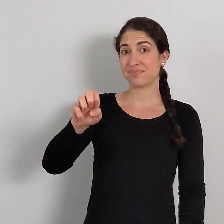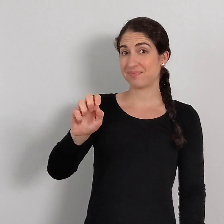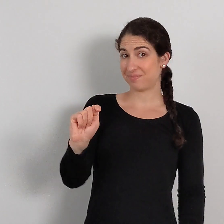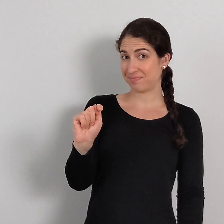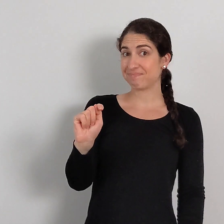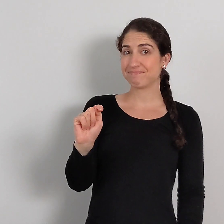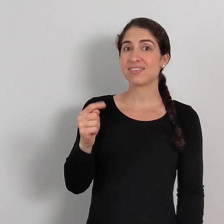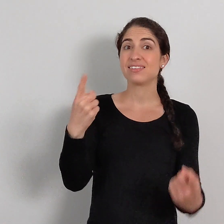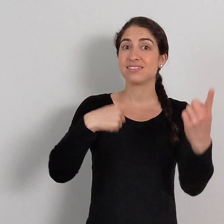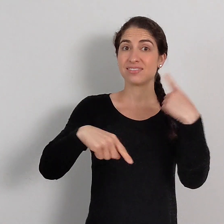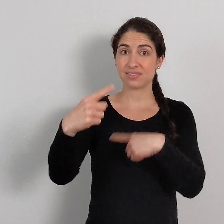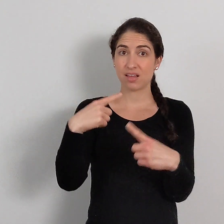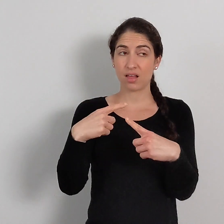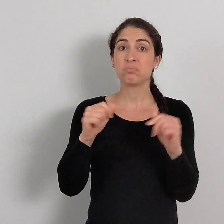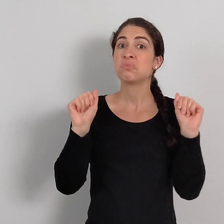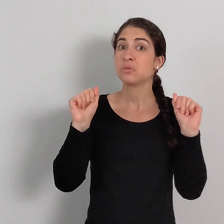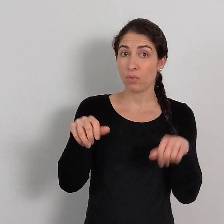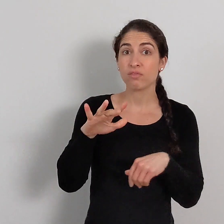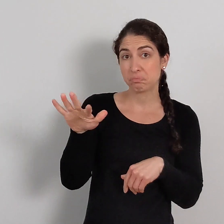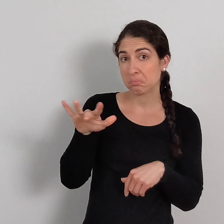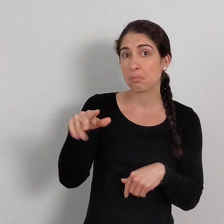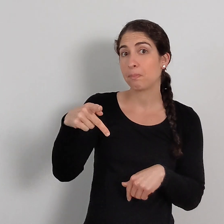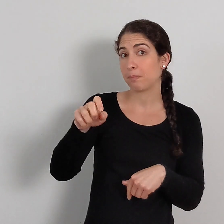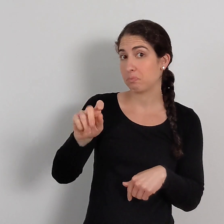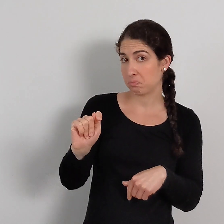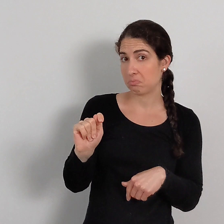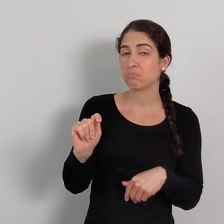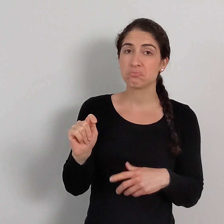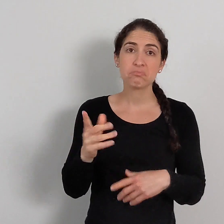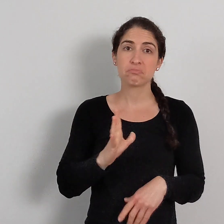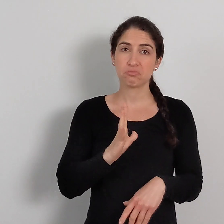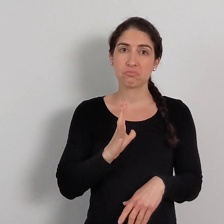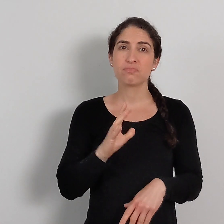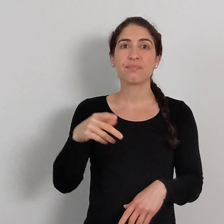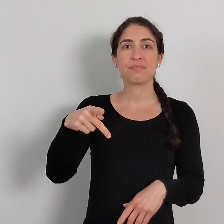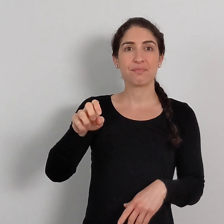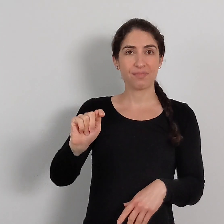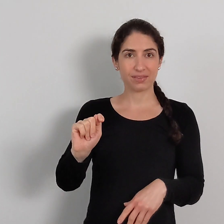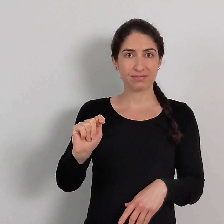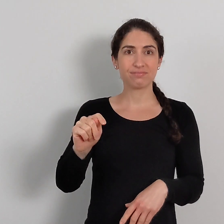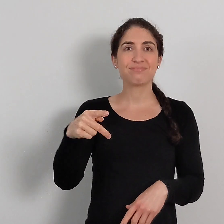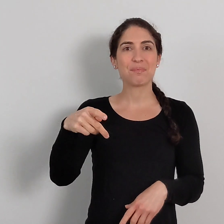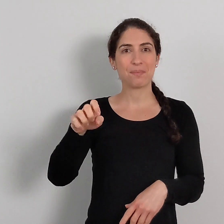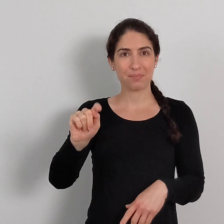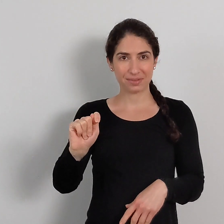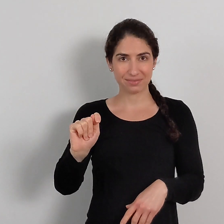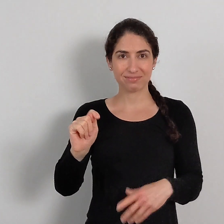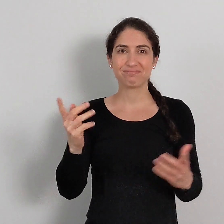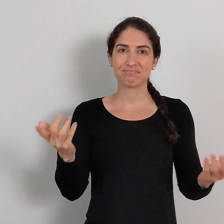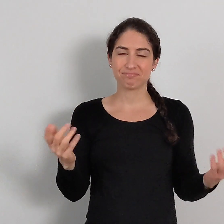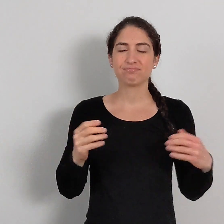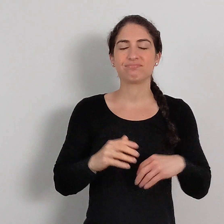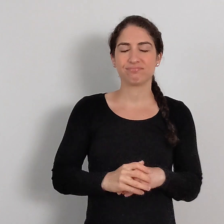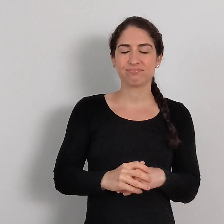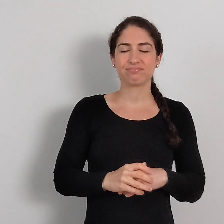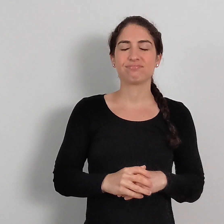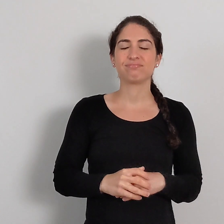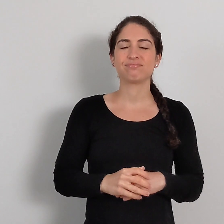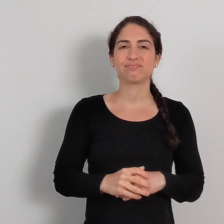The word "pet", you can fingerspell as the sign: P-E-T, that's fine. PET.